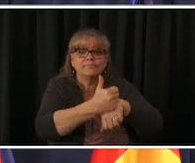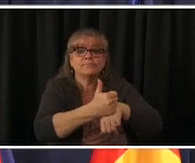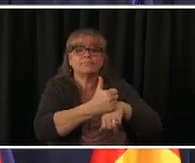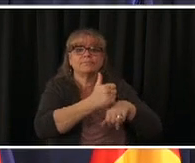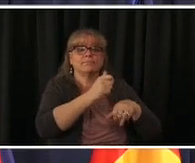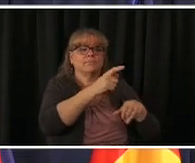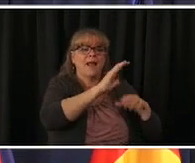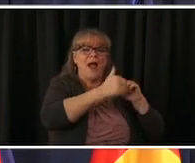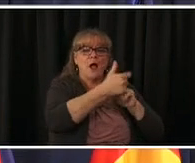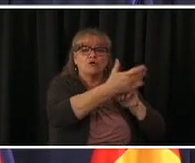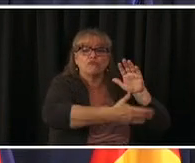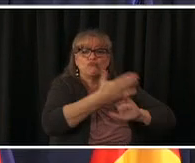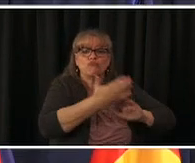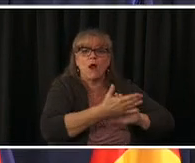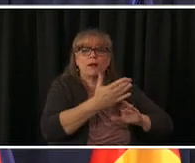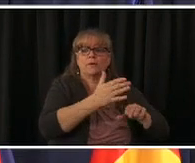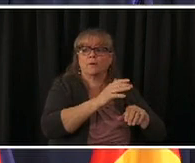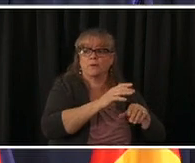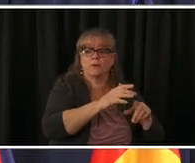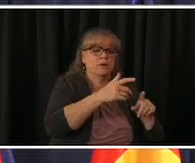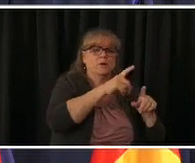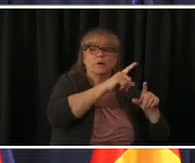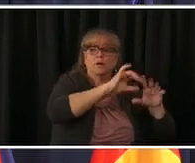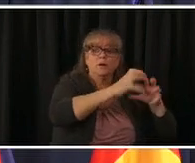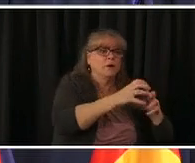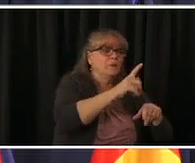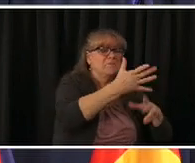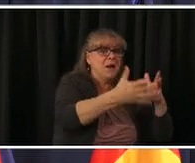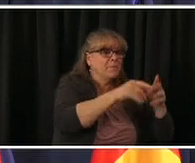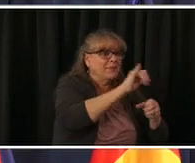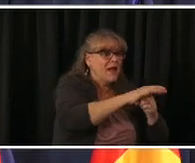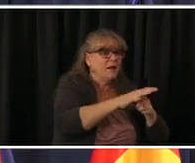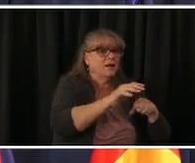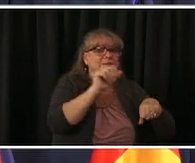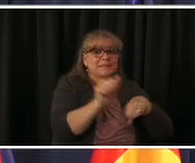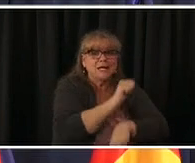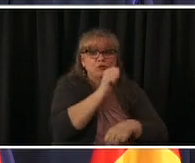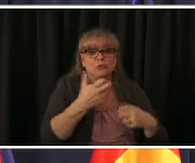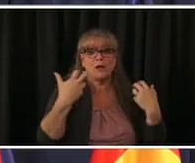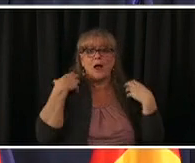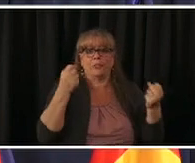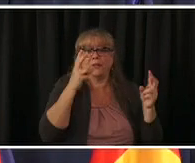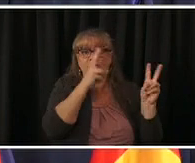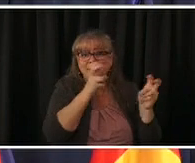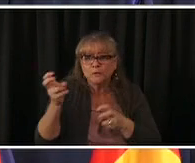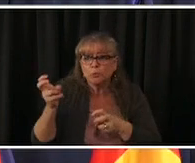have temporarily lost their their liquor licenses so um you know again everywhere is subject to the